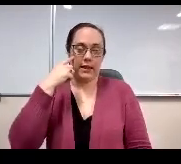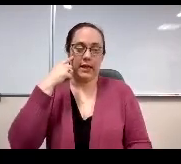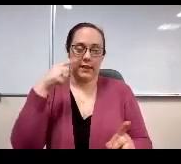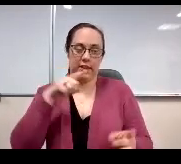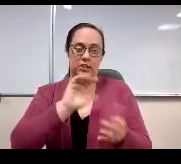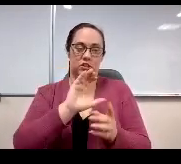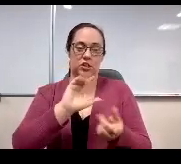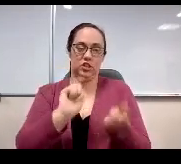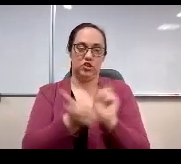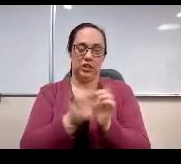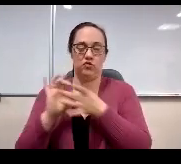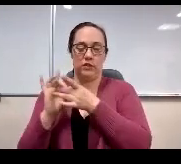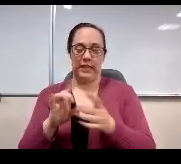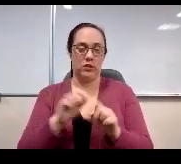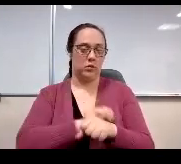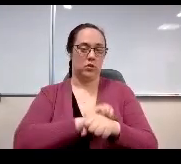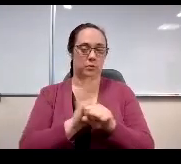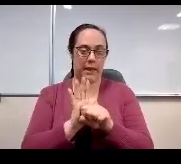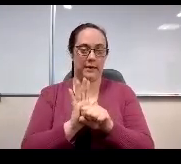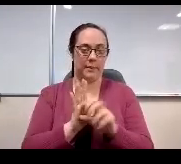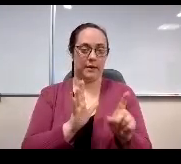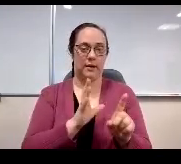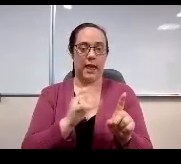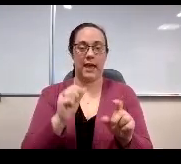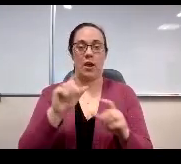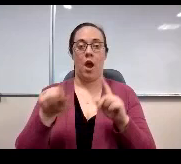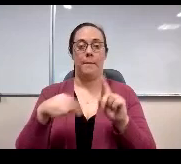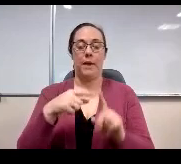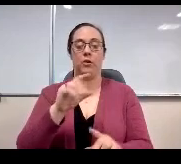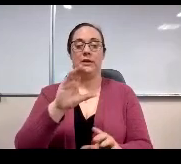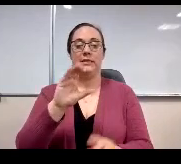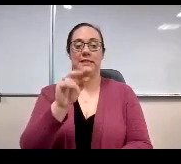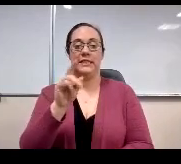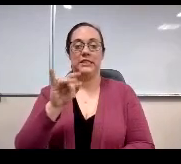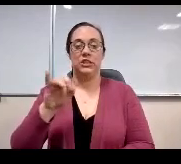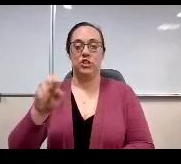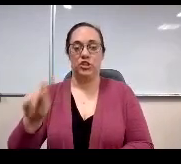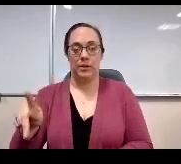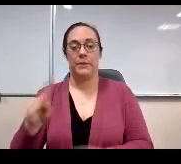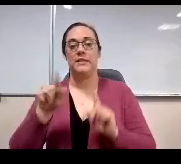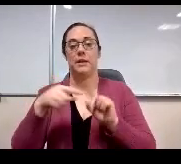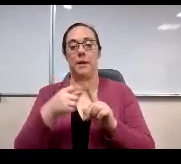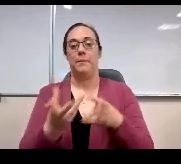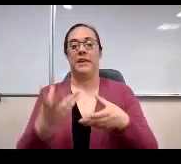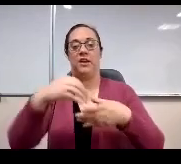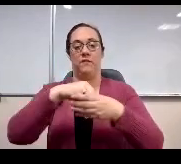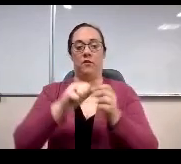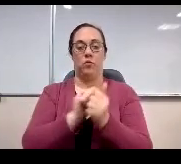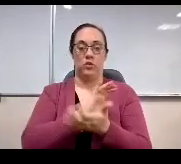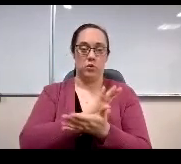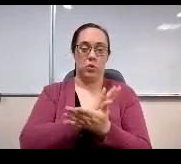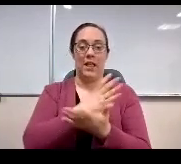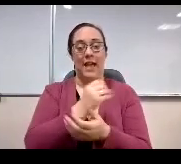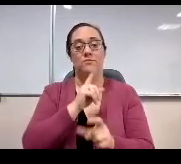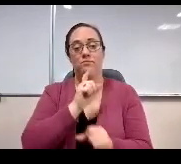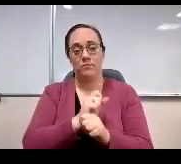Is questions related to citizenship or about being involved and engaged in school, and truly, that's different for this year.